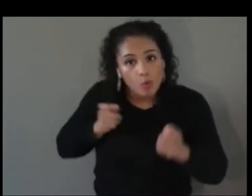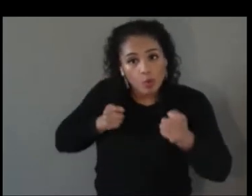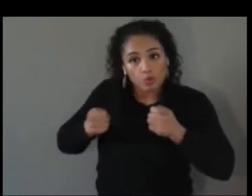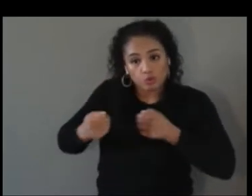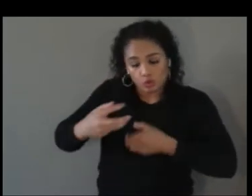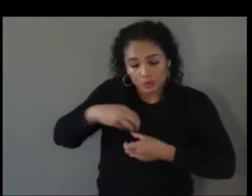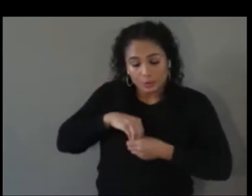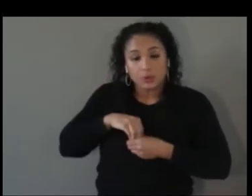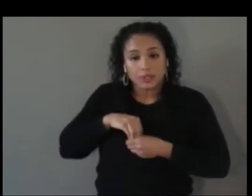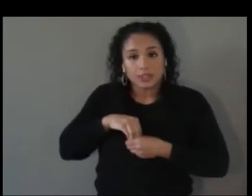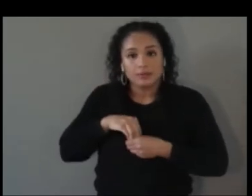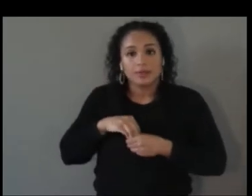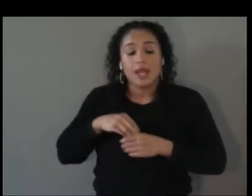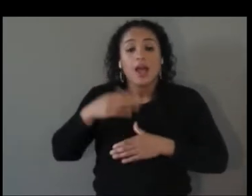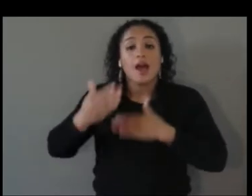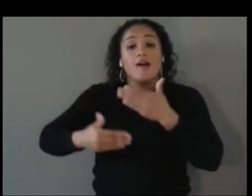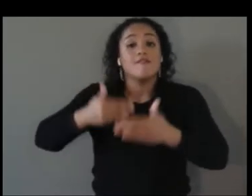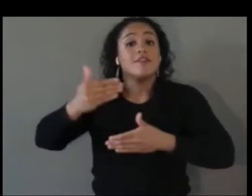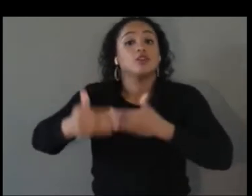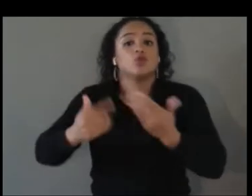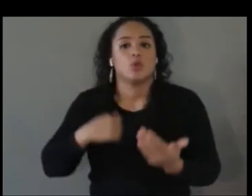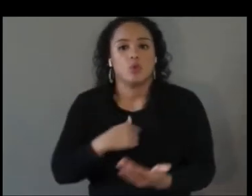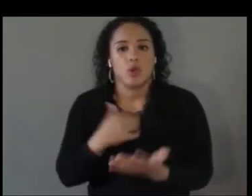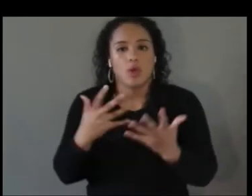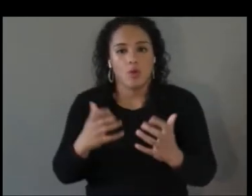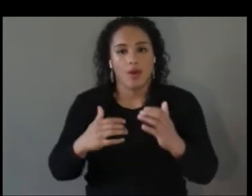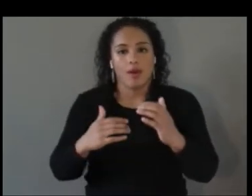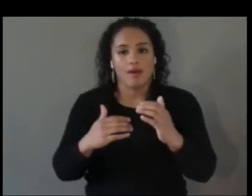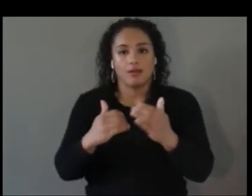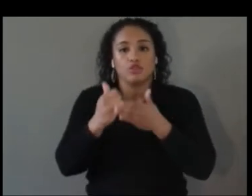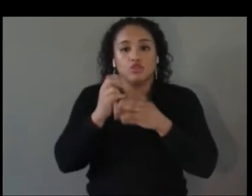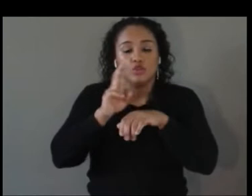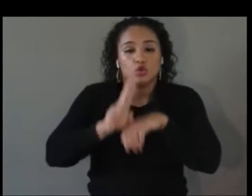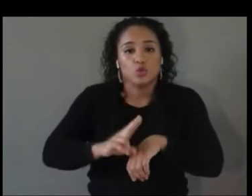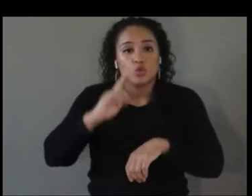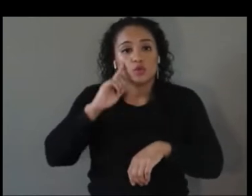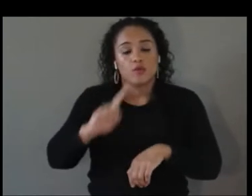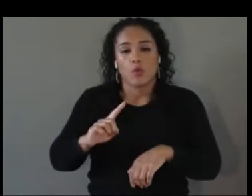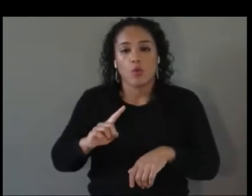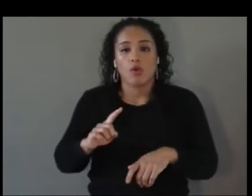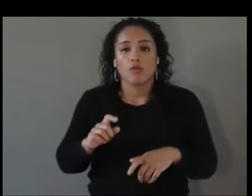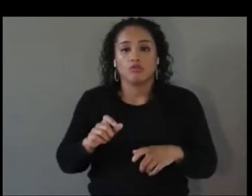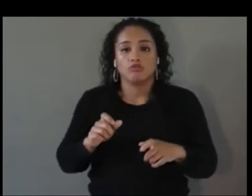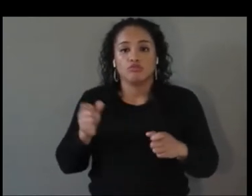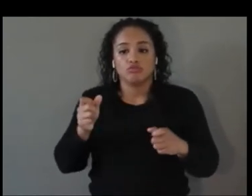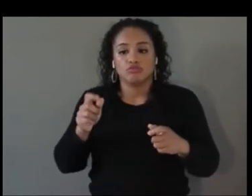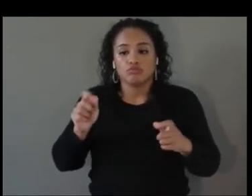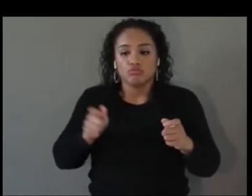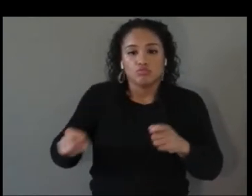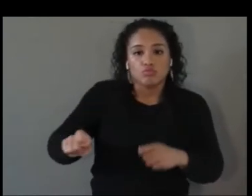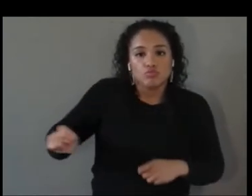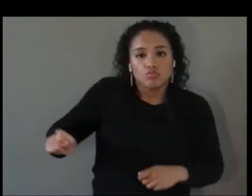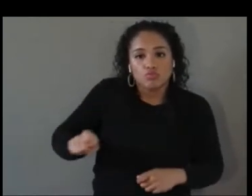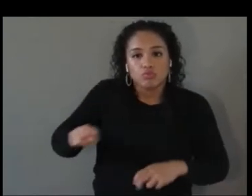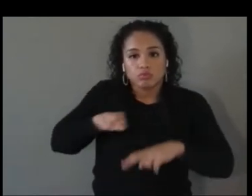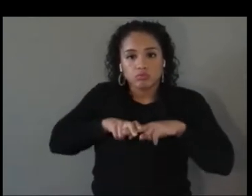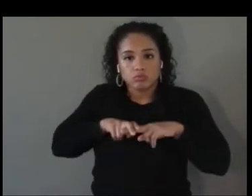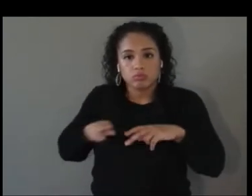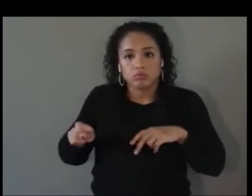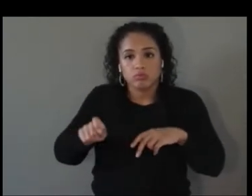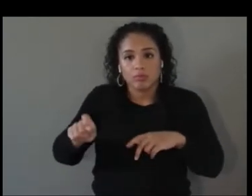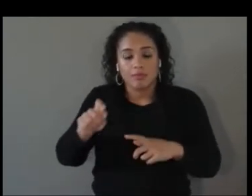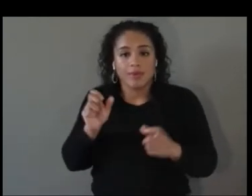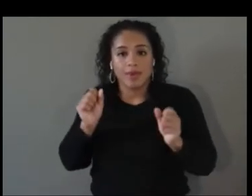solution for driving power wheelchairs and way finding in the real world. So we call it assisted